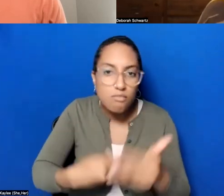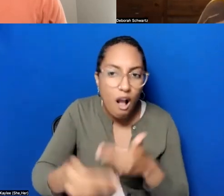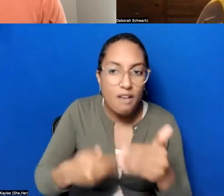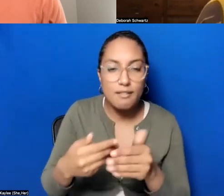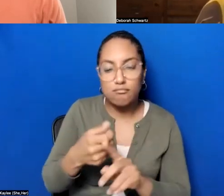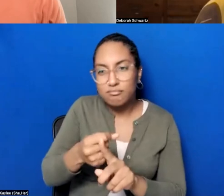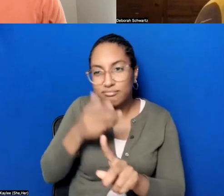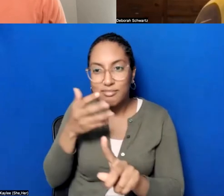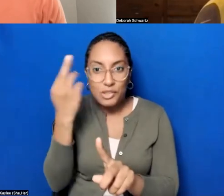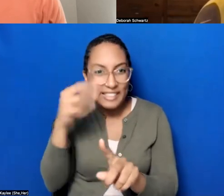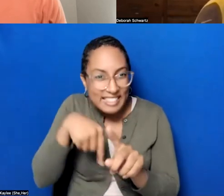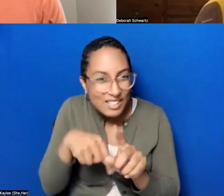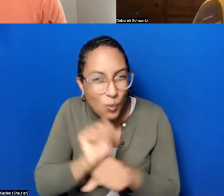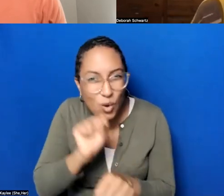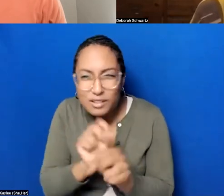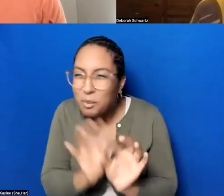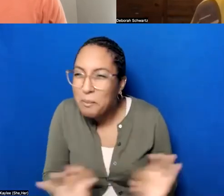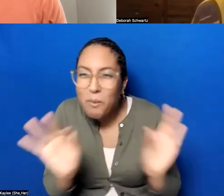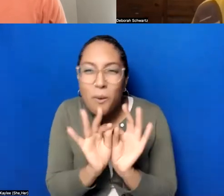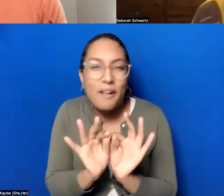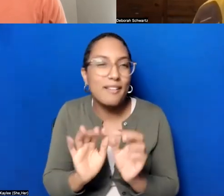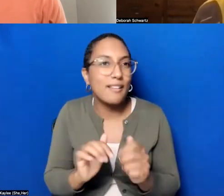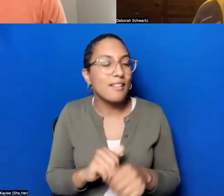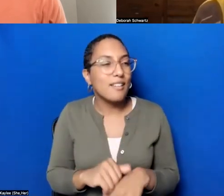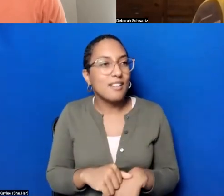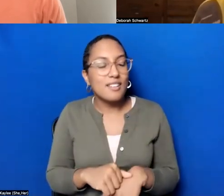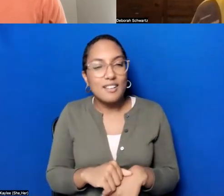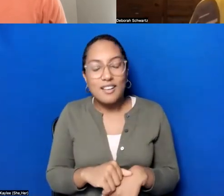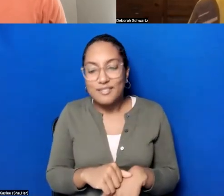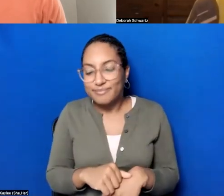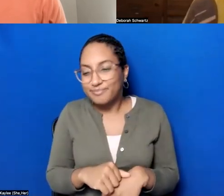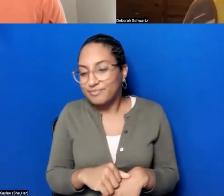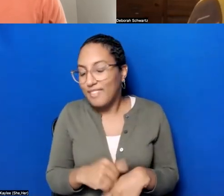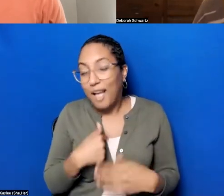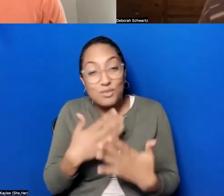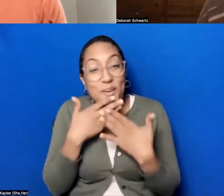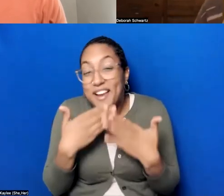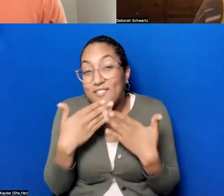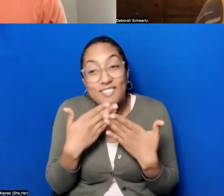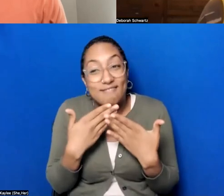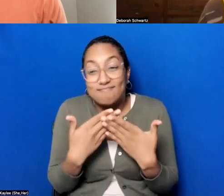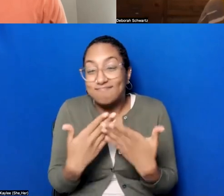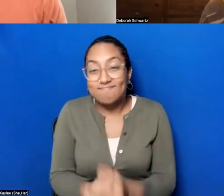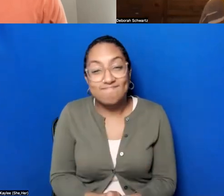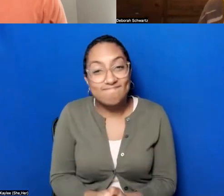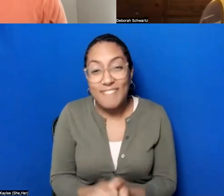in the field of museums and I, I'm so grateful to you for, for everything that